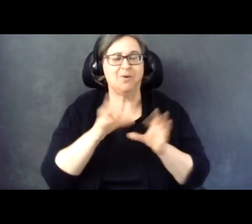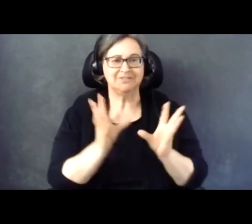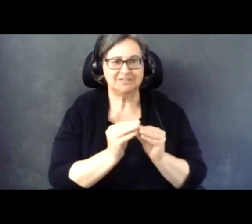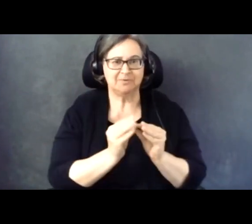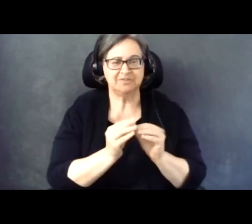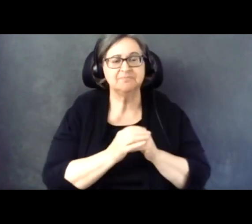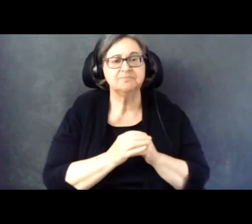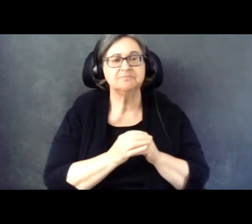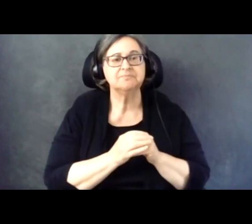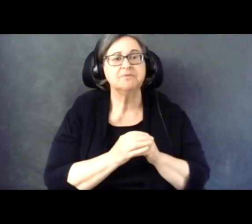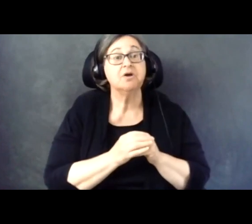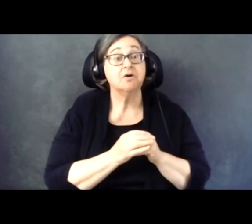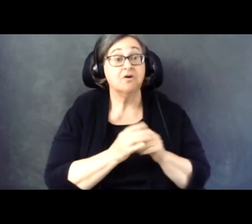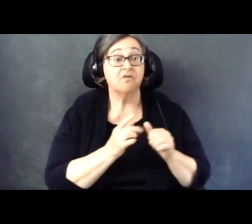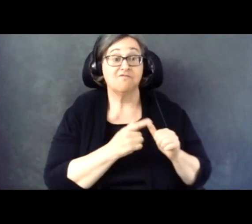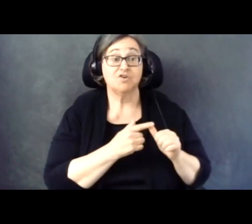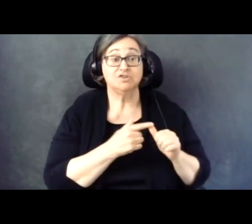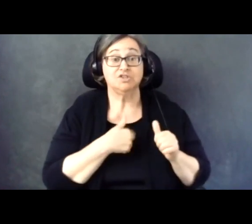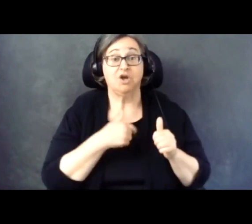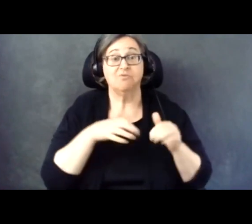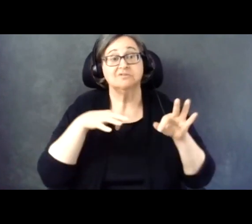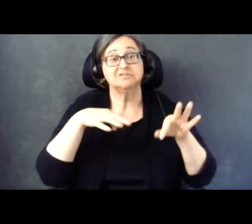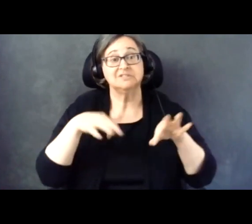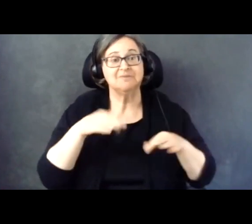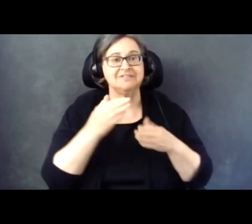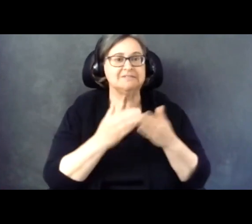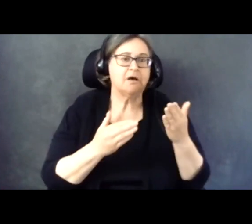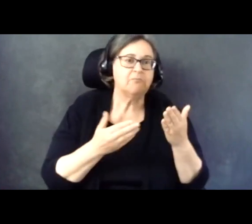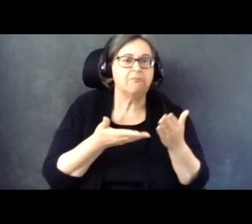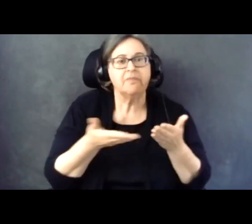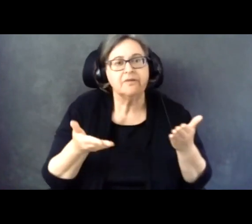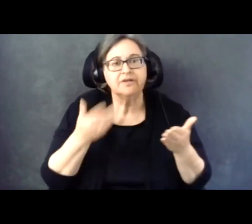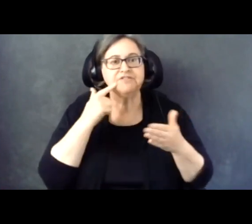Before we get started, I want to go through some instructions for the accommodations and